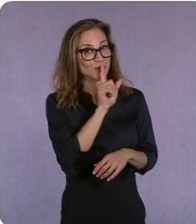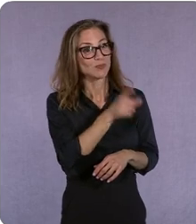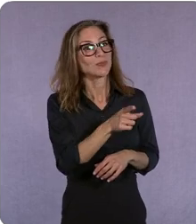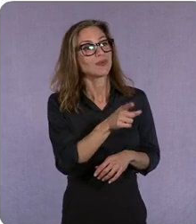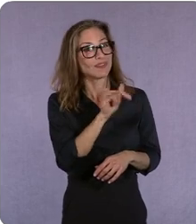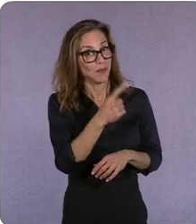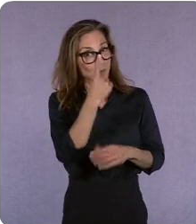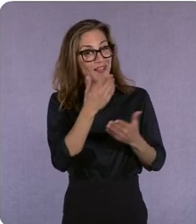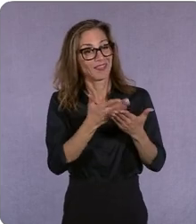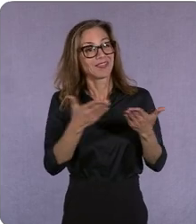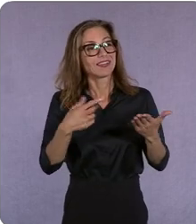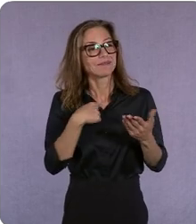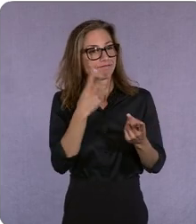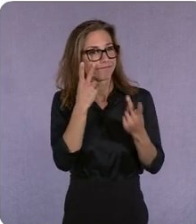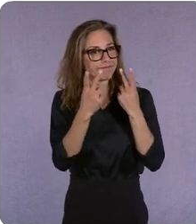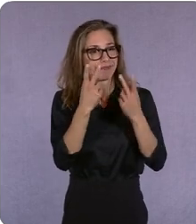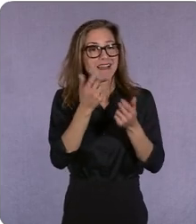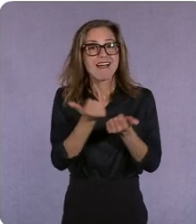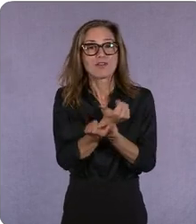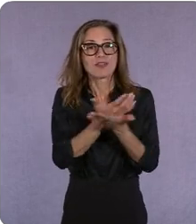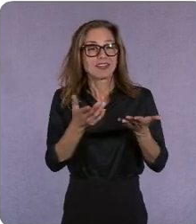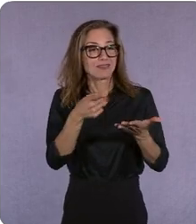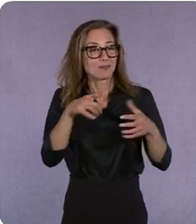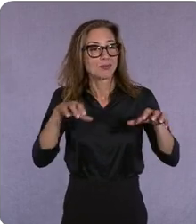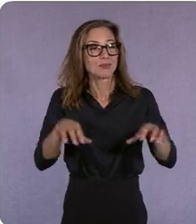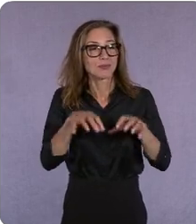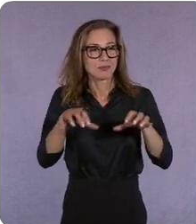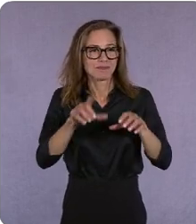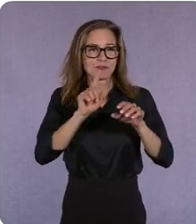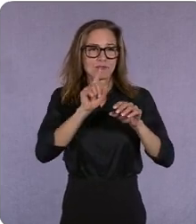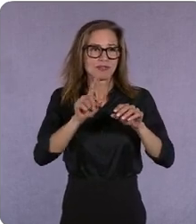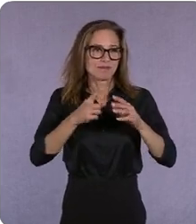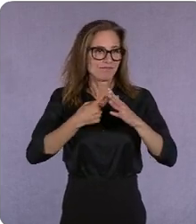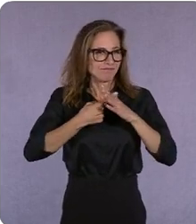everything you do is launching into an existing cultural conversation and if you're lucky and